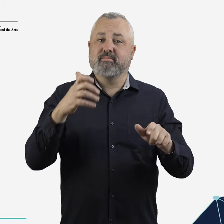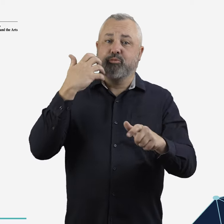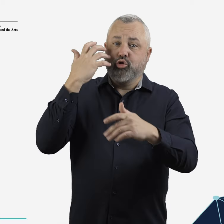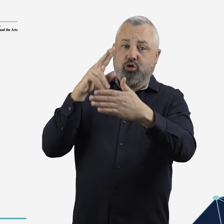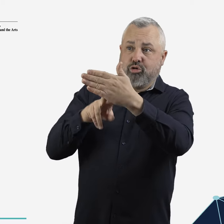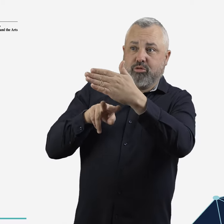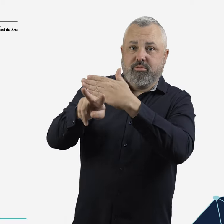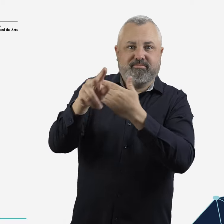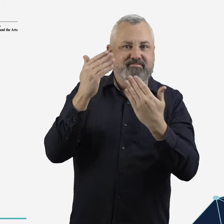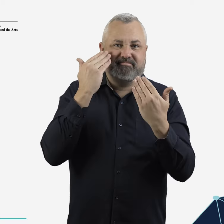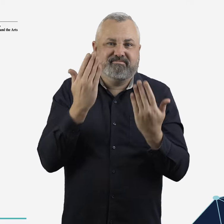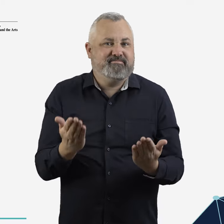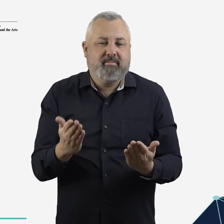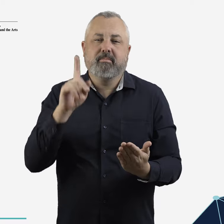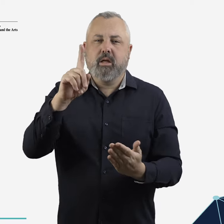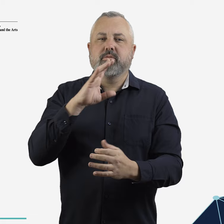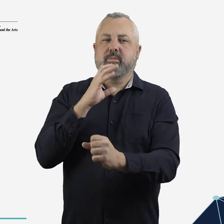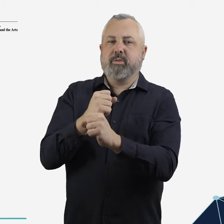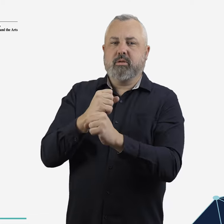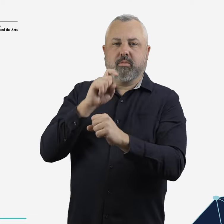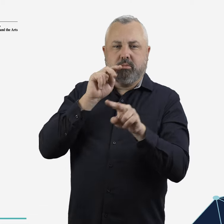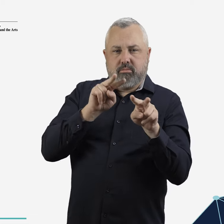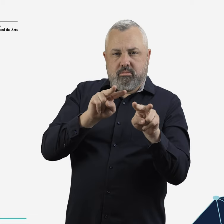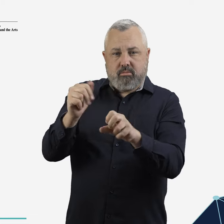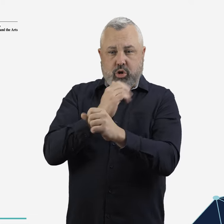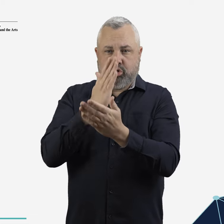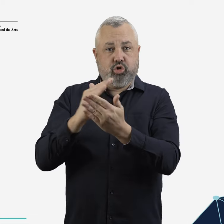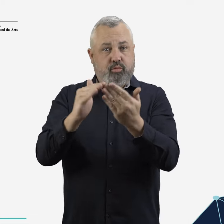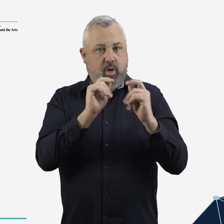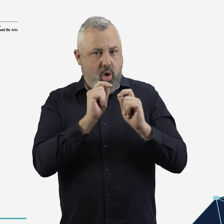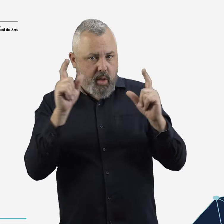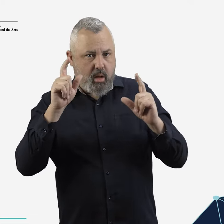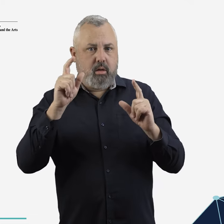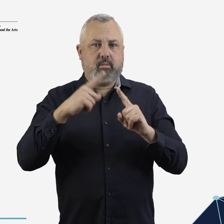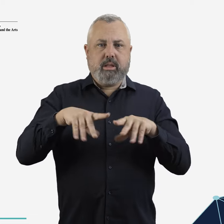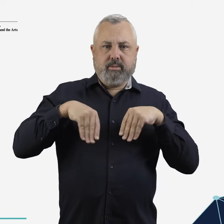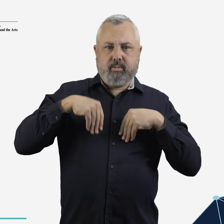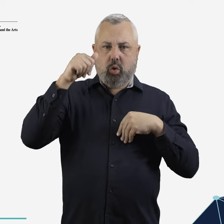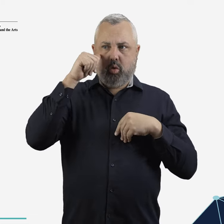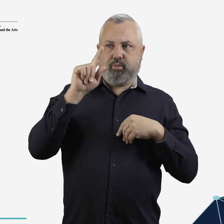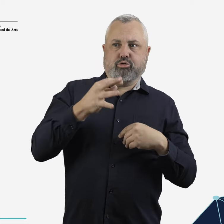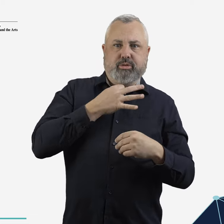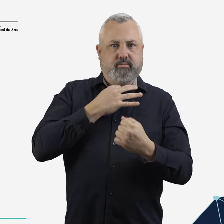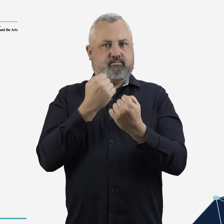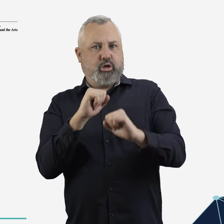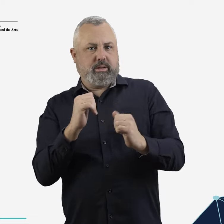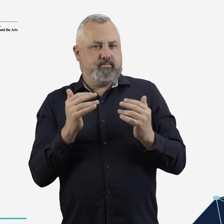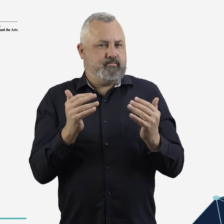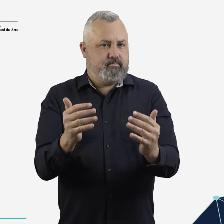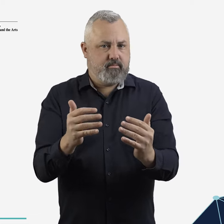While we do not yet know exactly what impacts these technological changes will have, the government will carefully oversee the introduction of new aviation technologies while protecting Australians’ safety and security and working with the community to build awareness and acceptance.